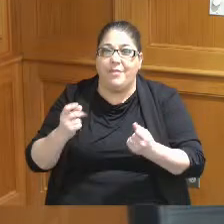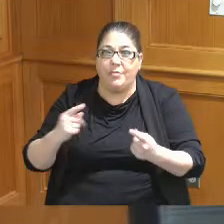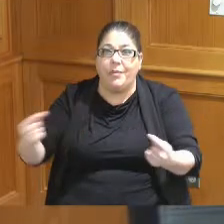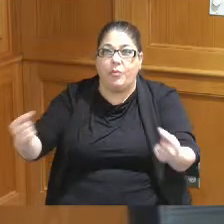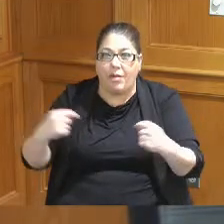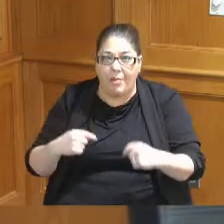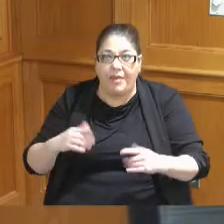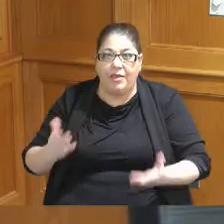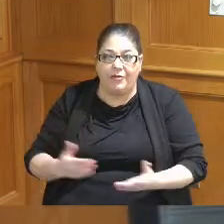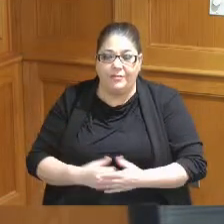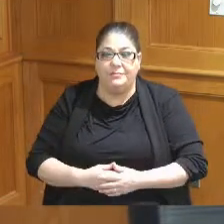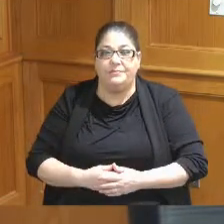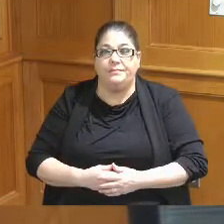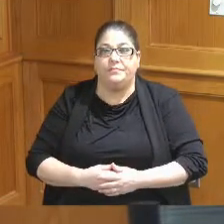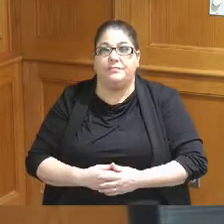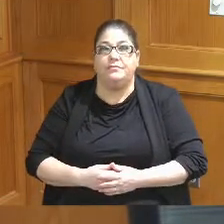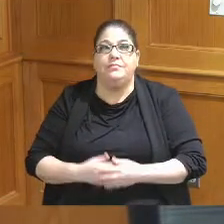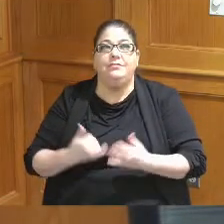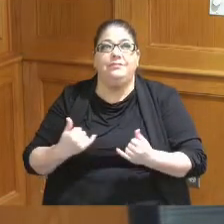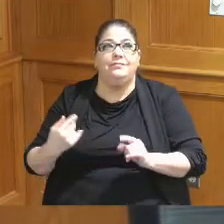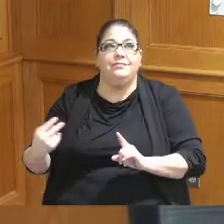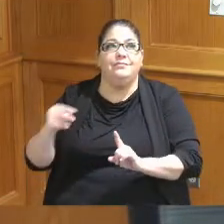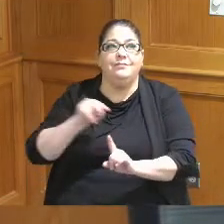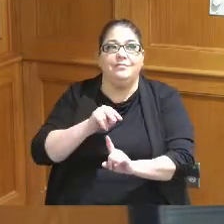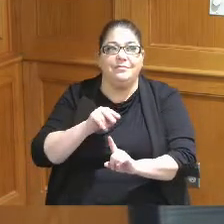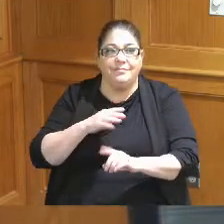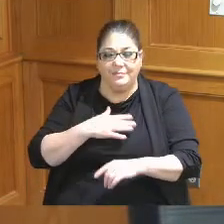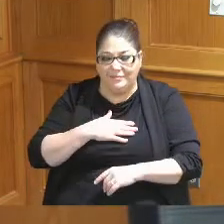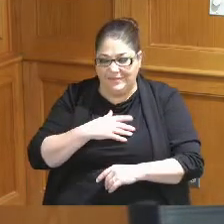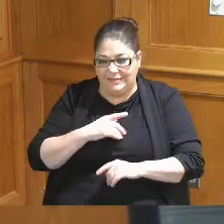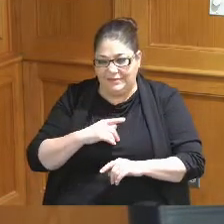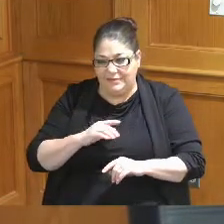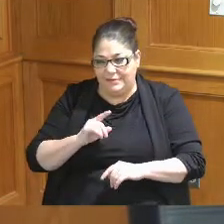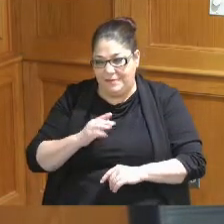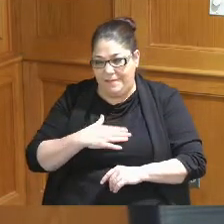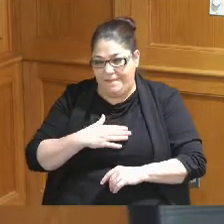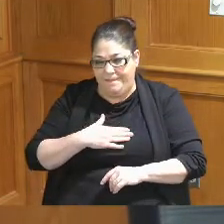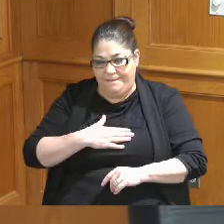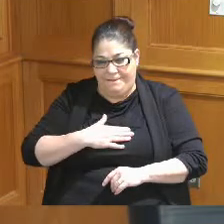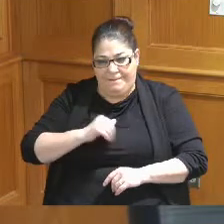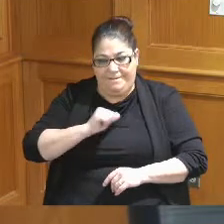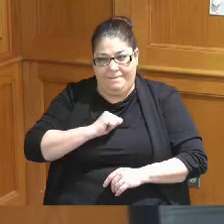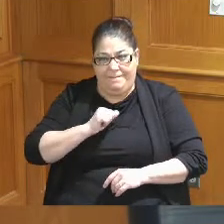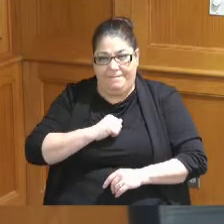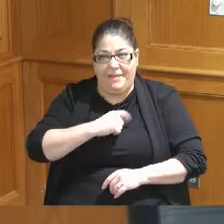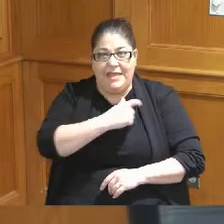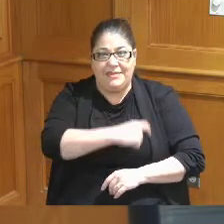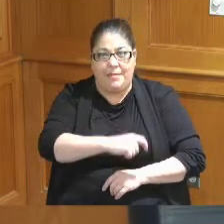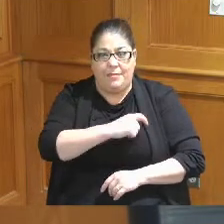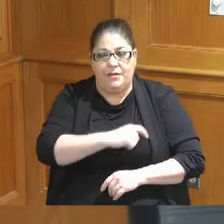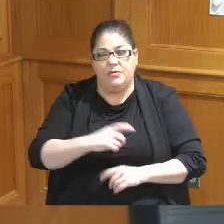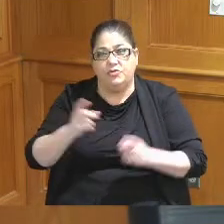and then I'm coming from a perspective of actually being a deputy Director of Tourism where I had to